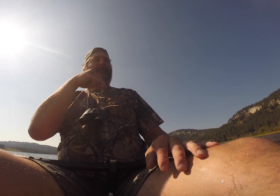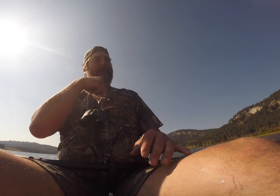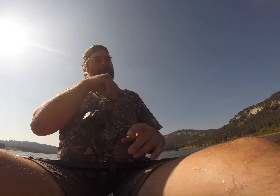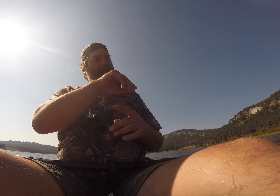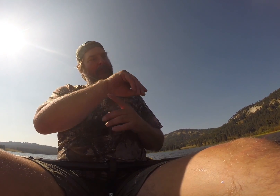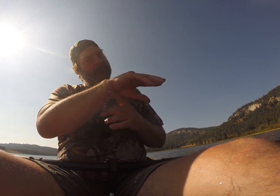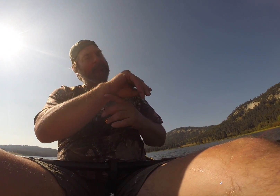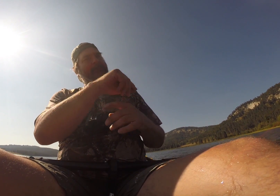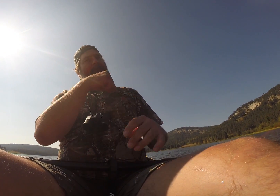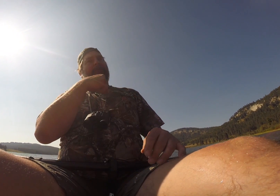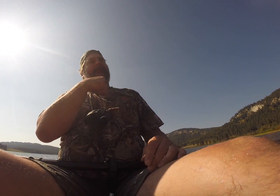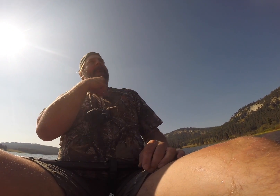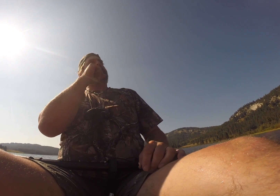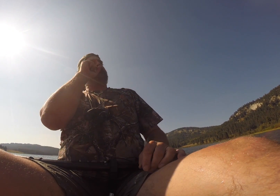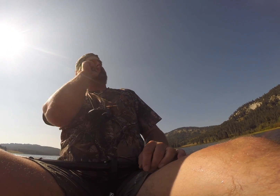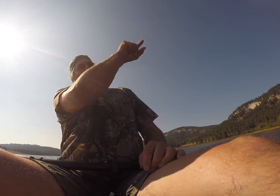I was took picture of footprint